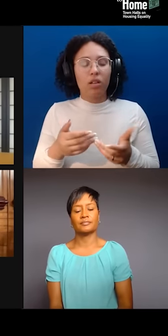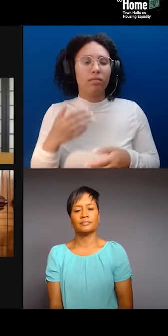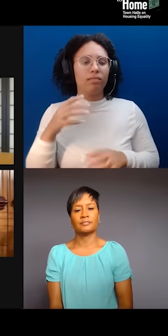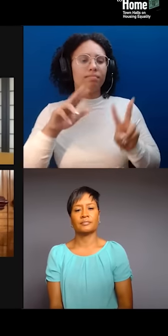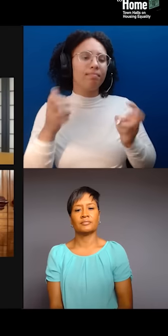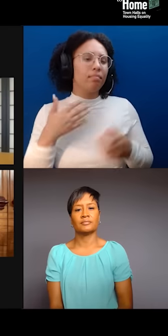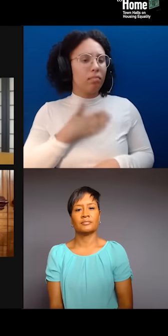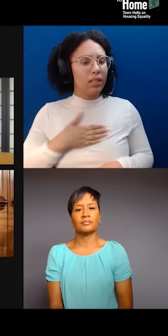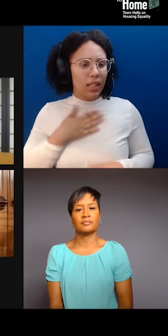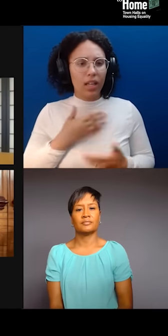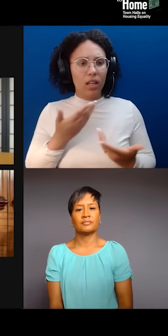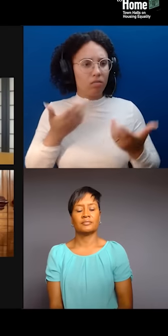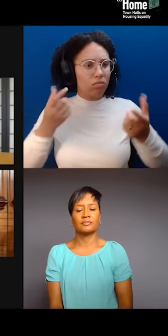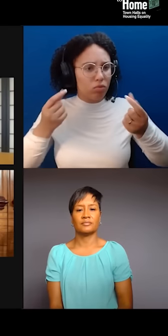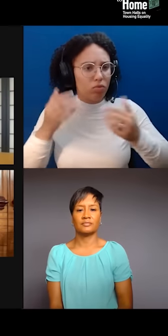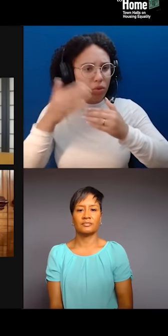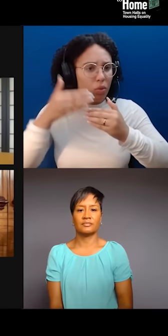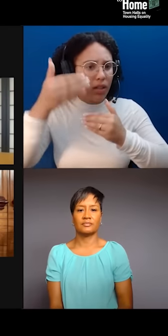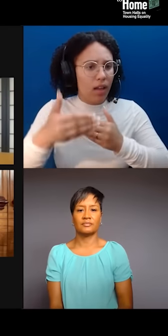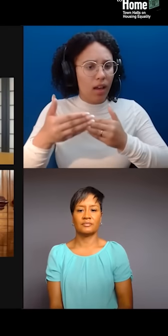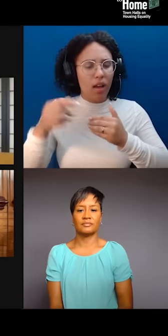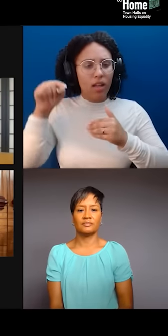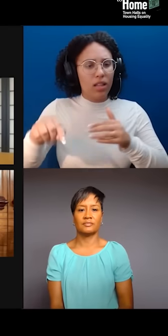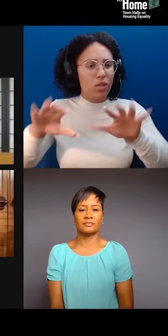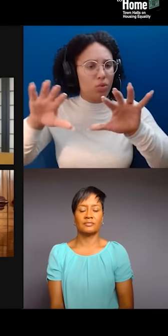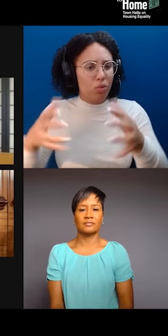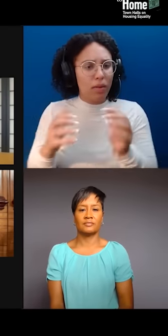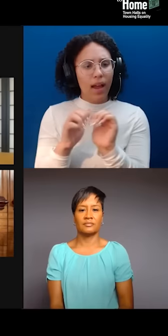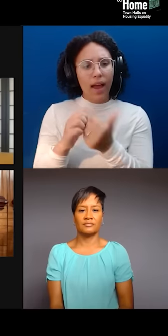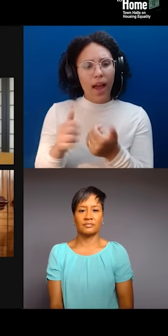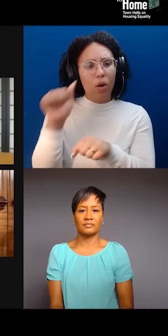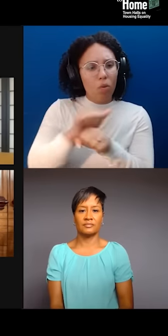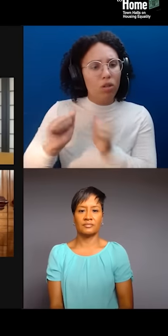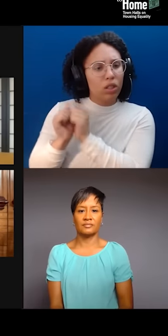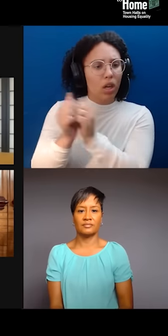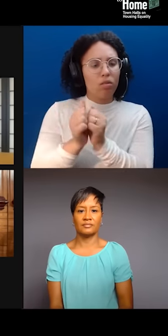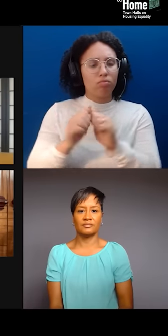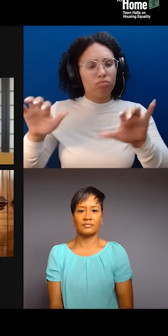I want to tweak that a little bit to ask you, Betty. How can everyone who's concerned about these things